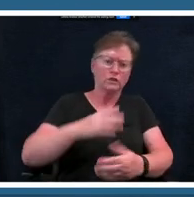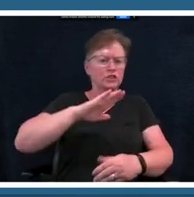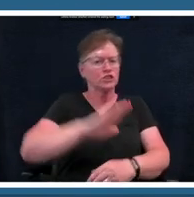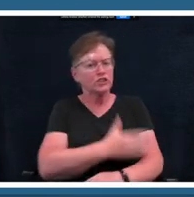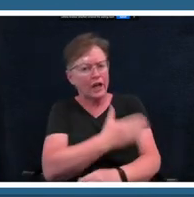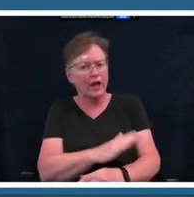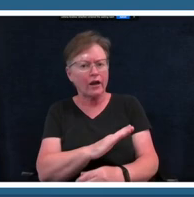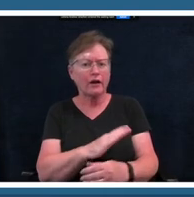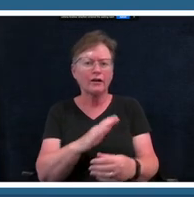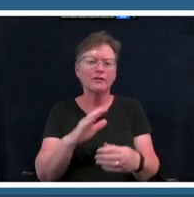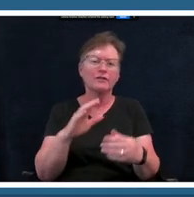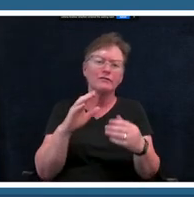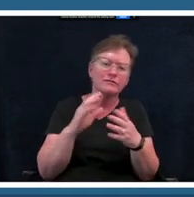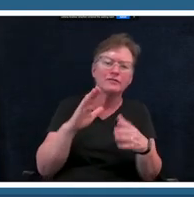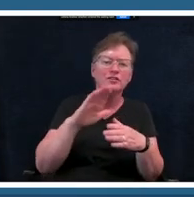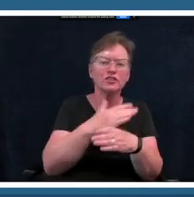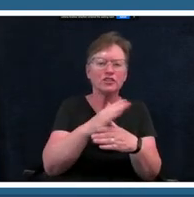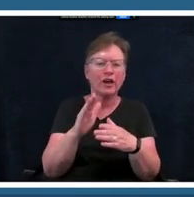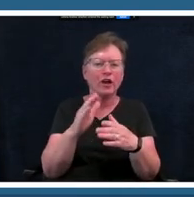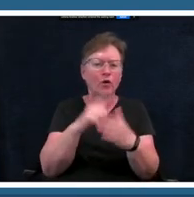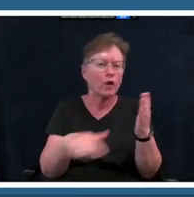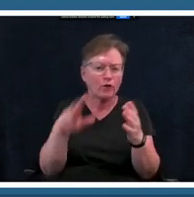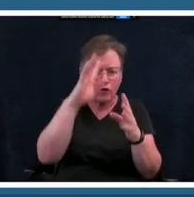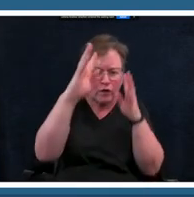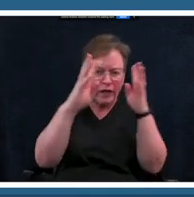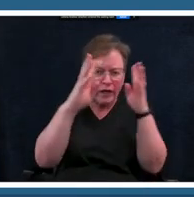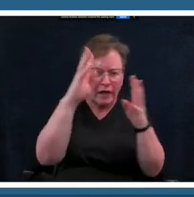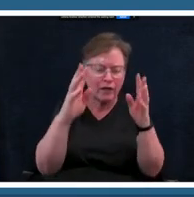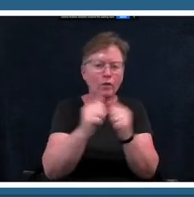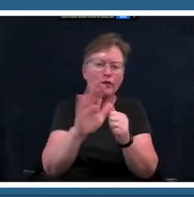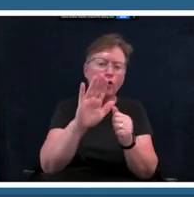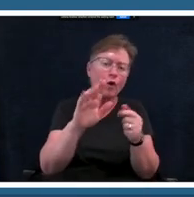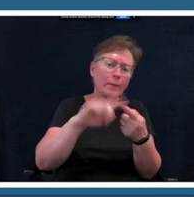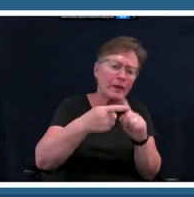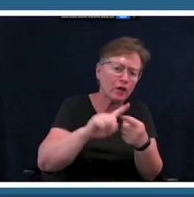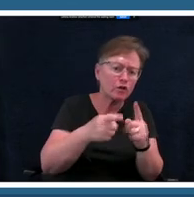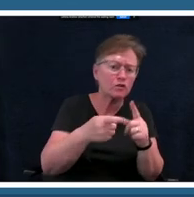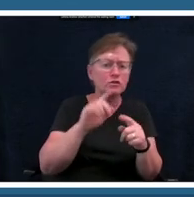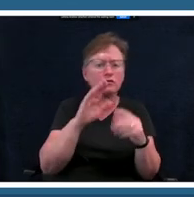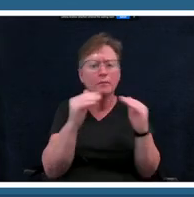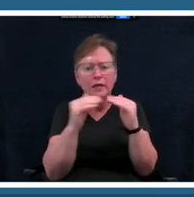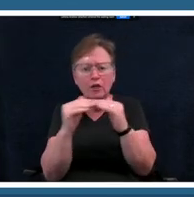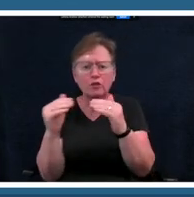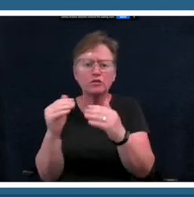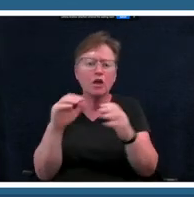peers with your audience whomever it might be